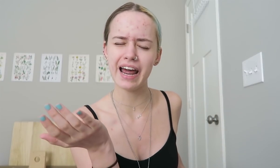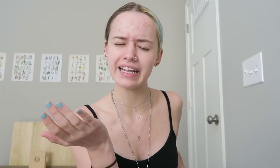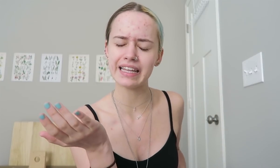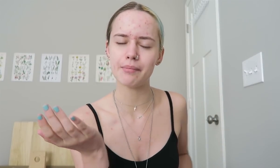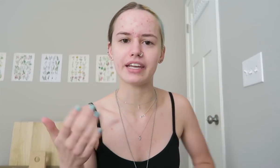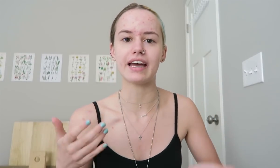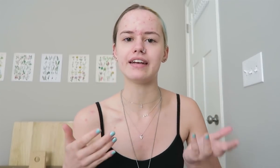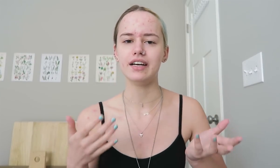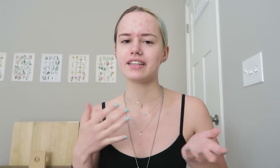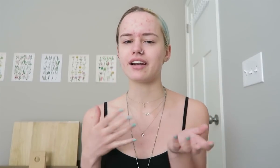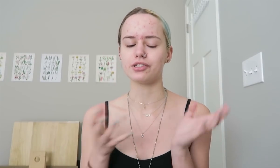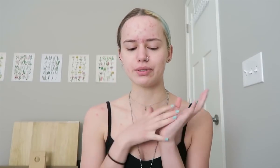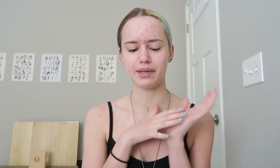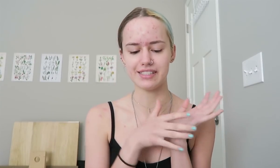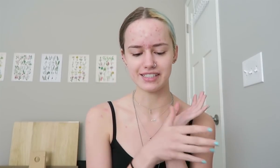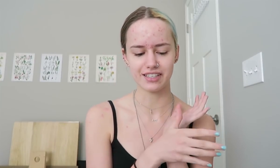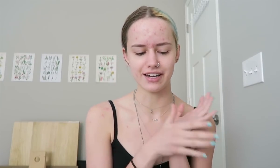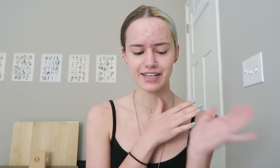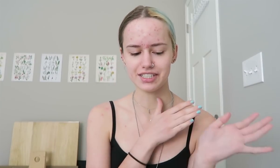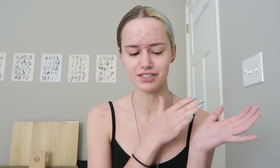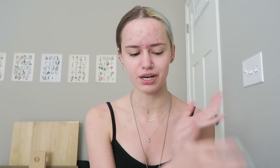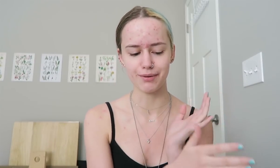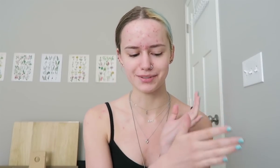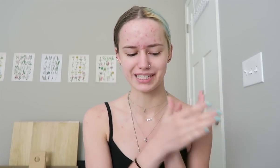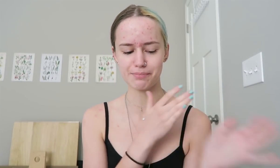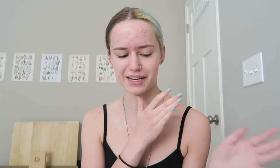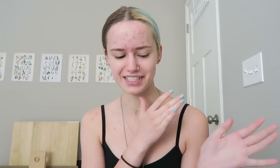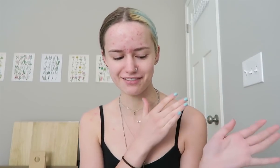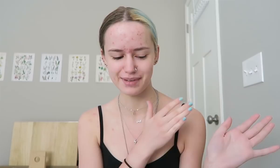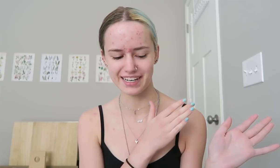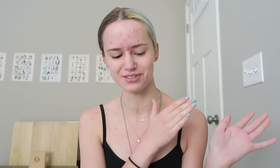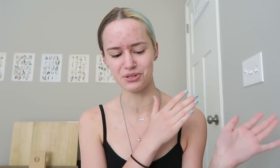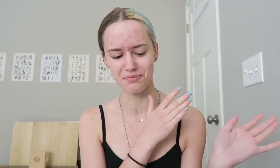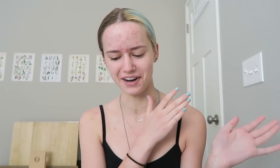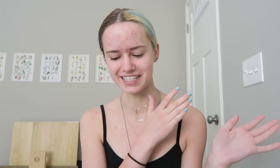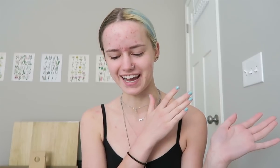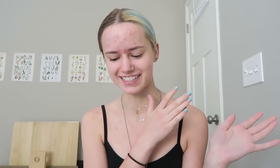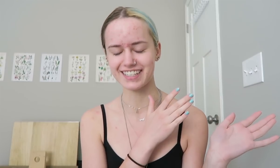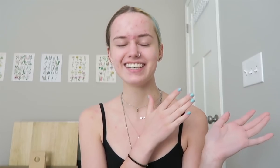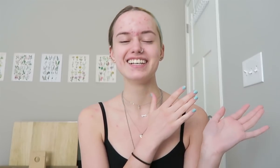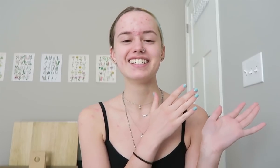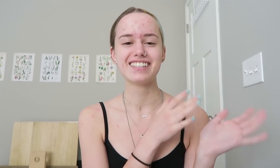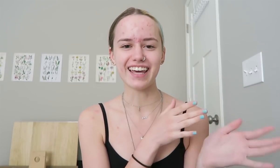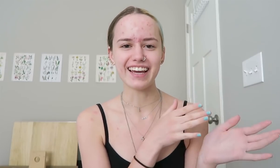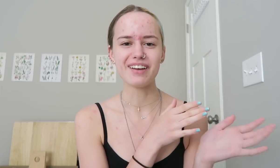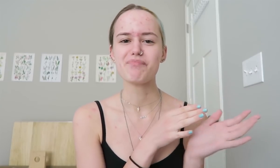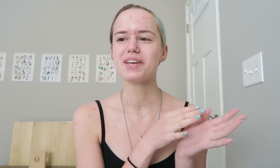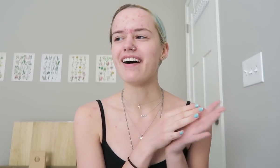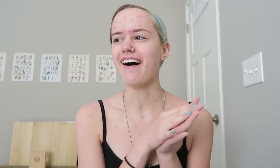Again, that also plays into the I didn't know what was expected of me and I was too afraid to ask thing. Um,